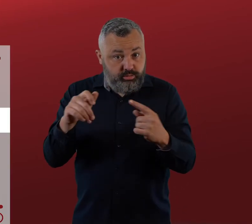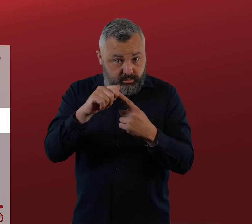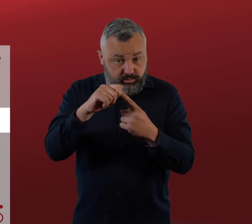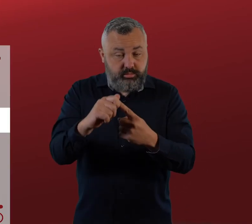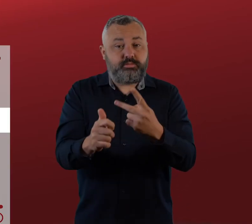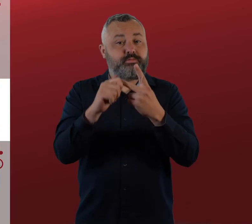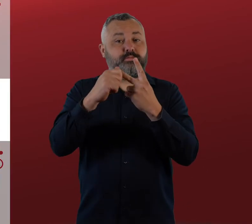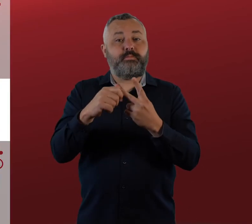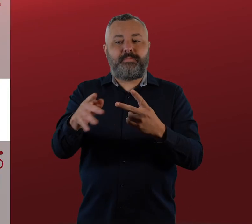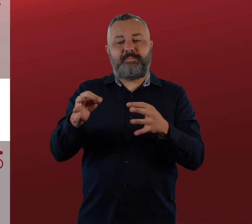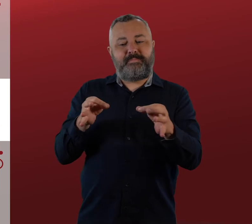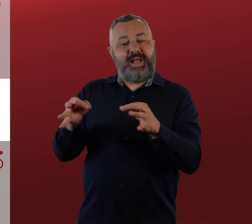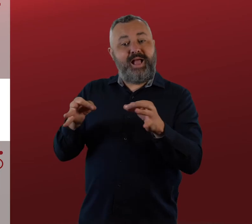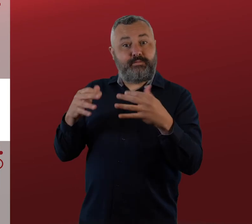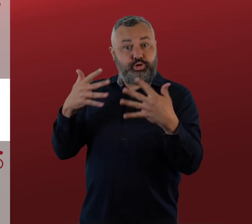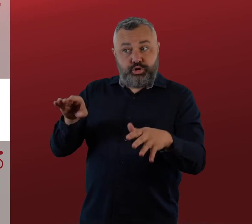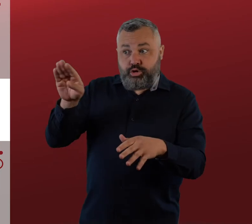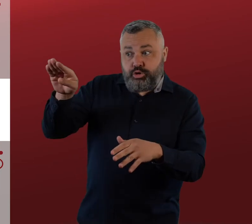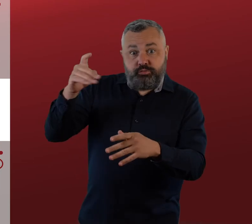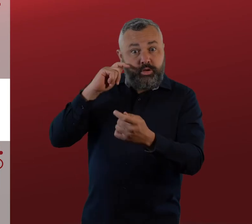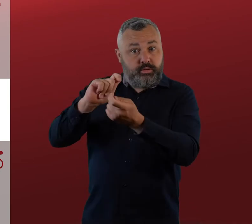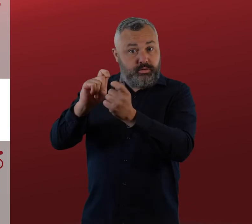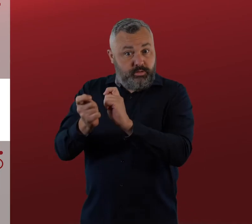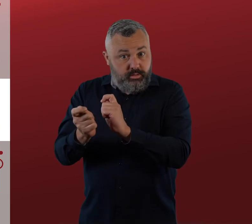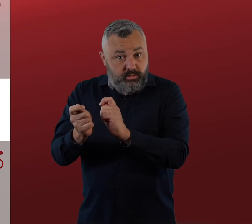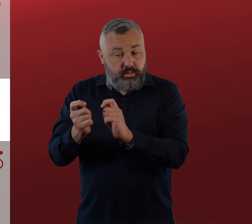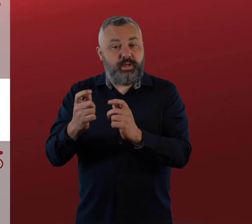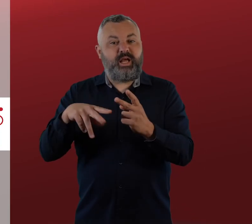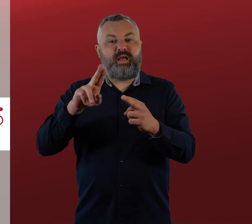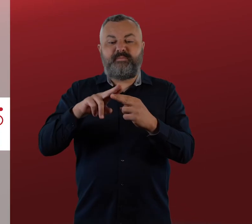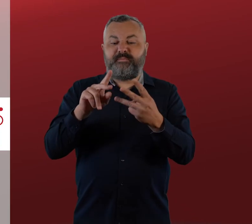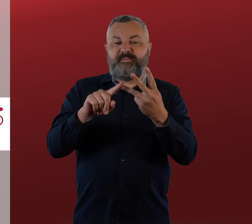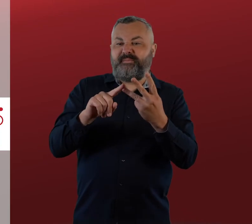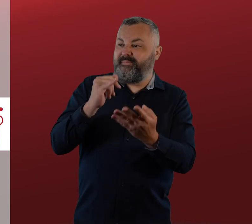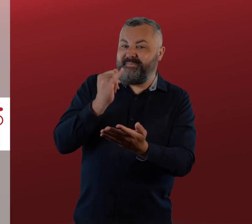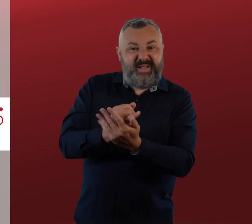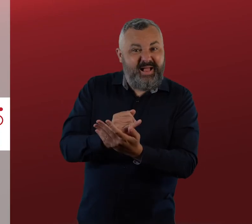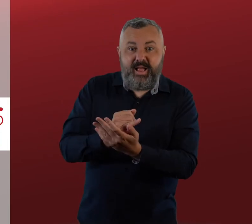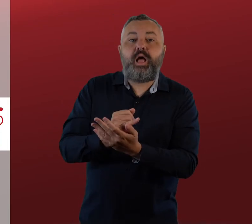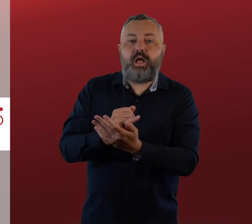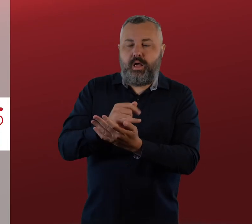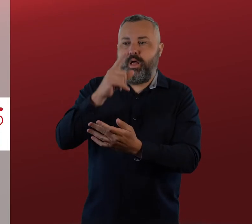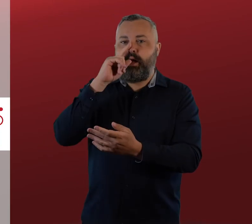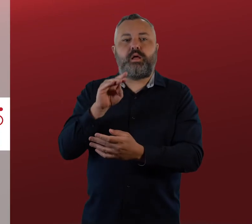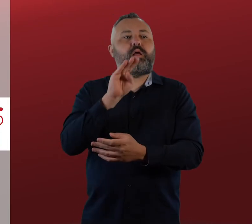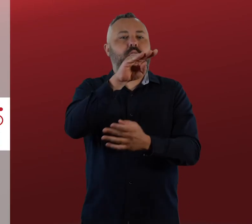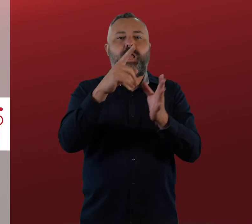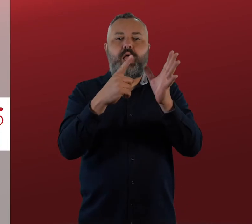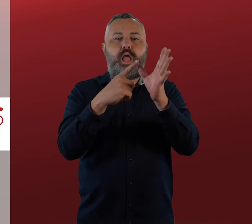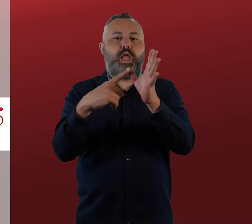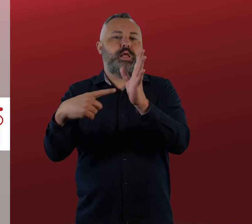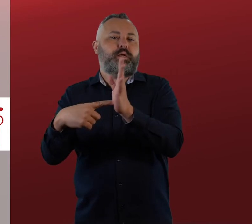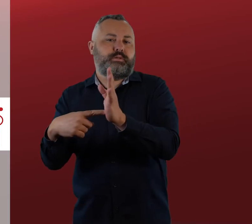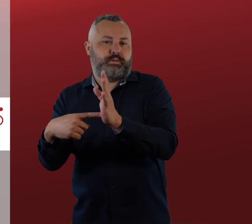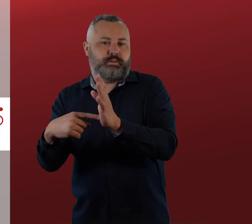after receiving your plan. Then whether you have requested a plan review, and then if you are happy with the decision made.